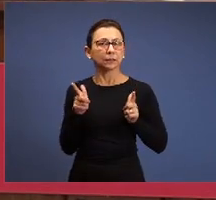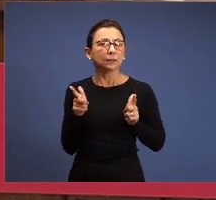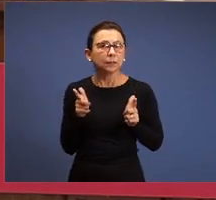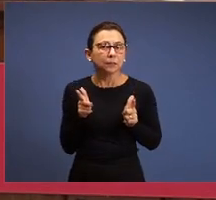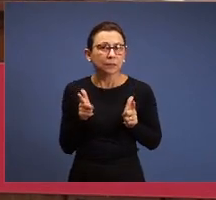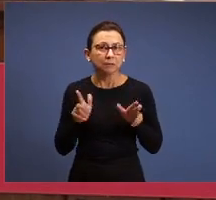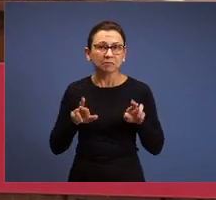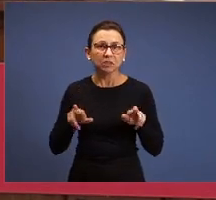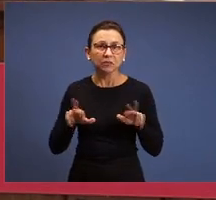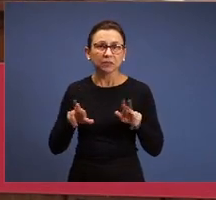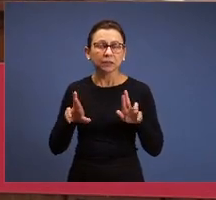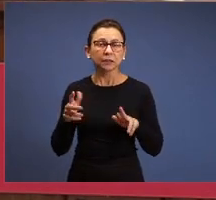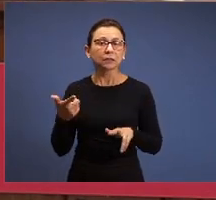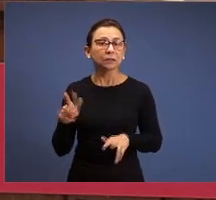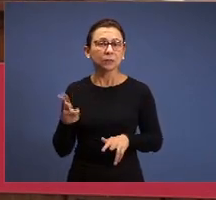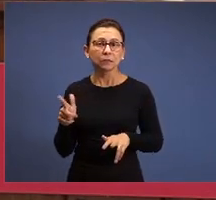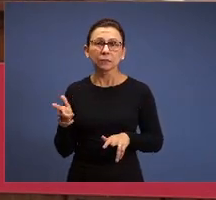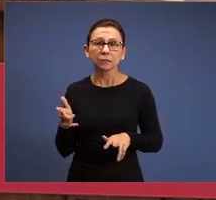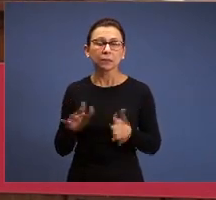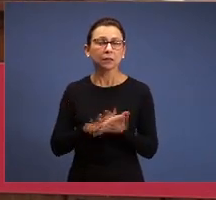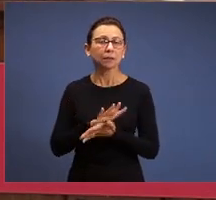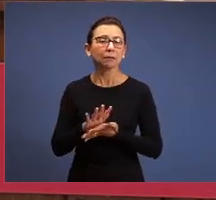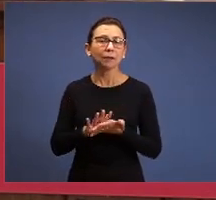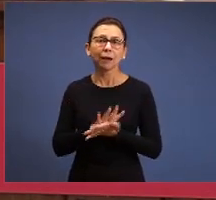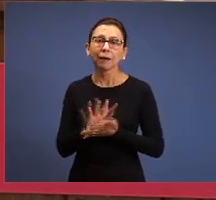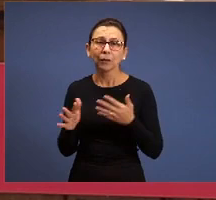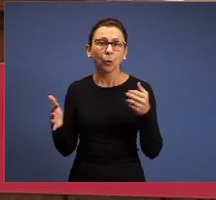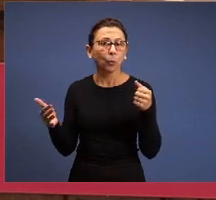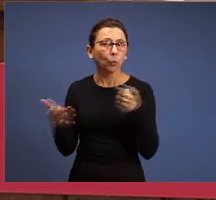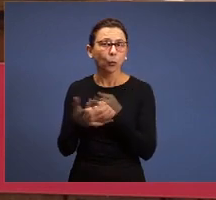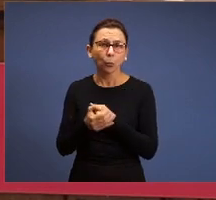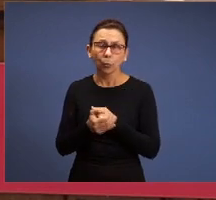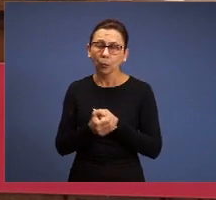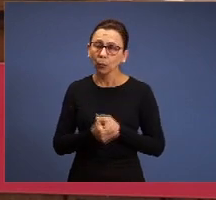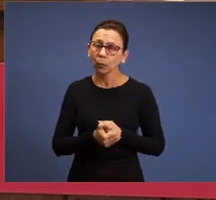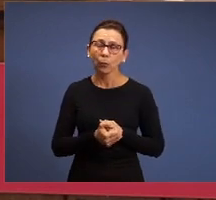difference, nothing is obscure, or hidden